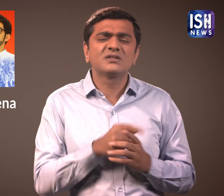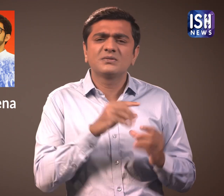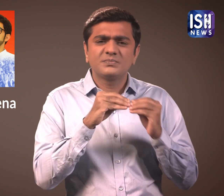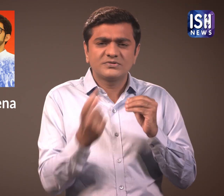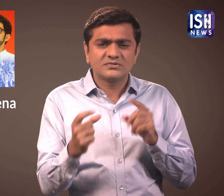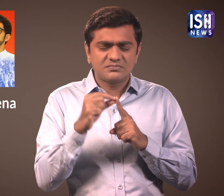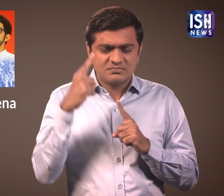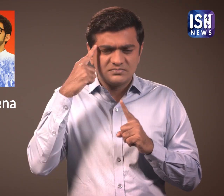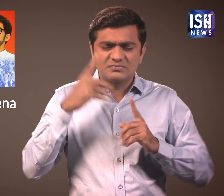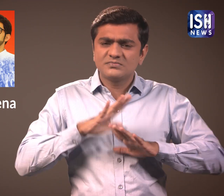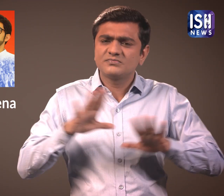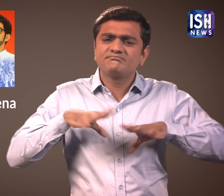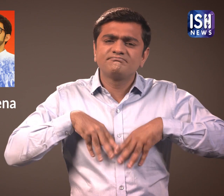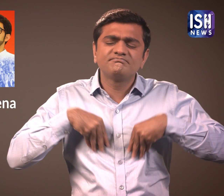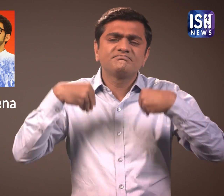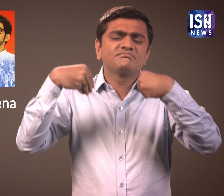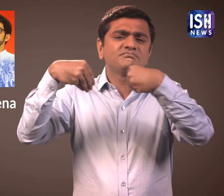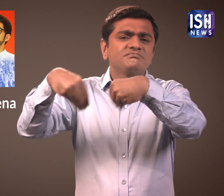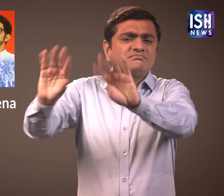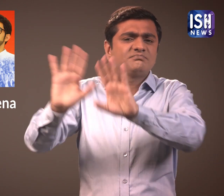BJP has decided to give away its claim